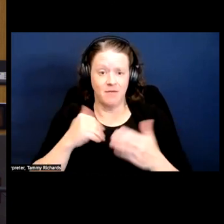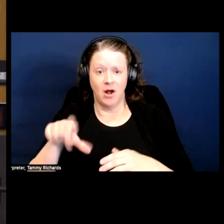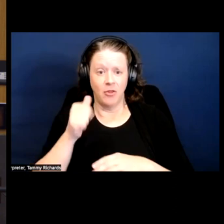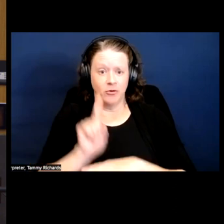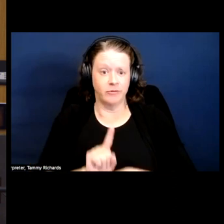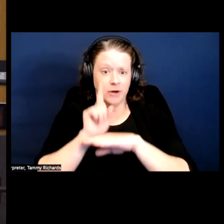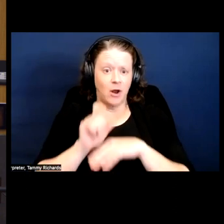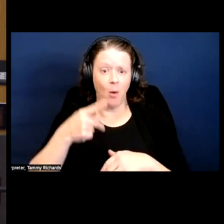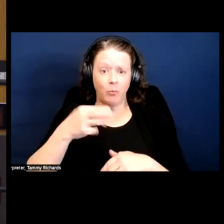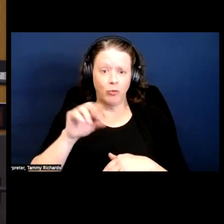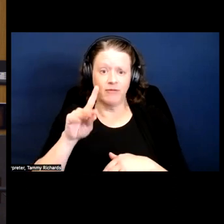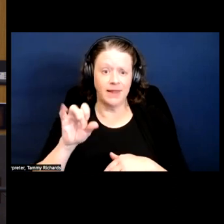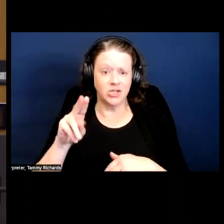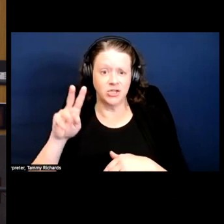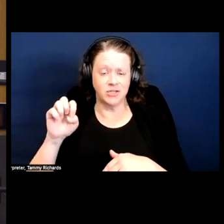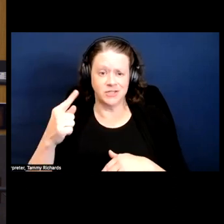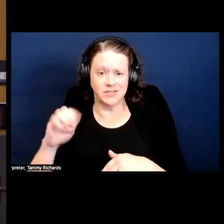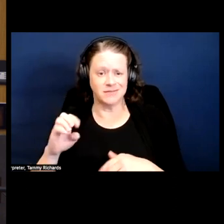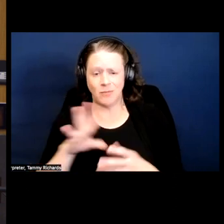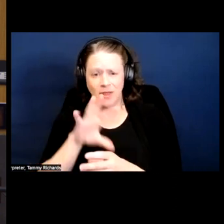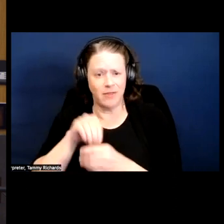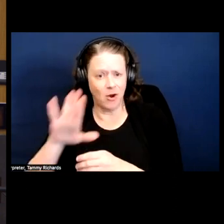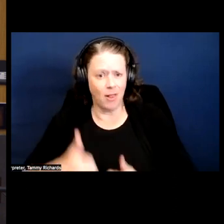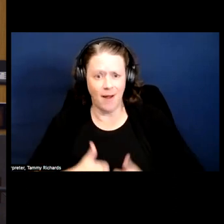work that are not tolerable for other folks.